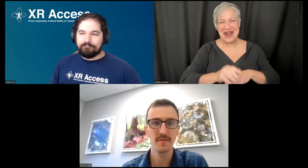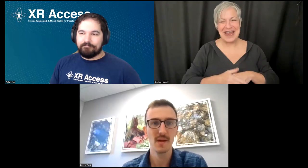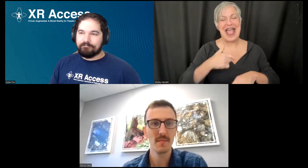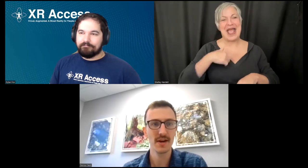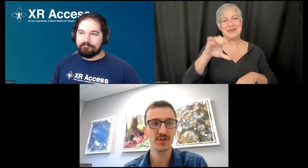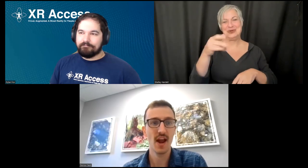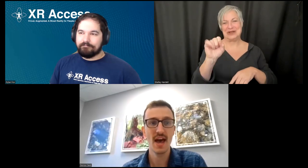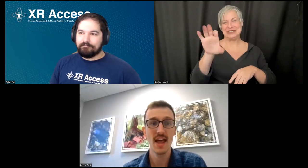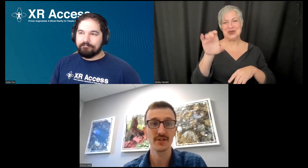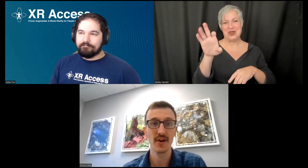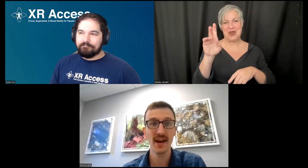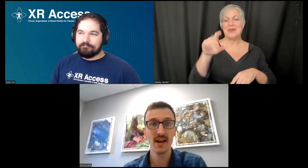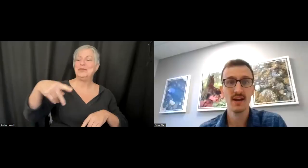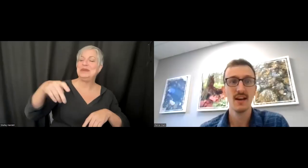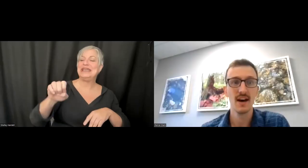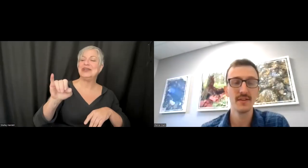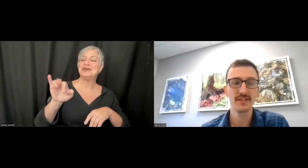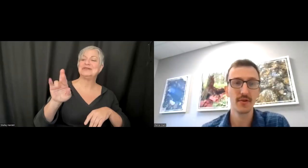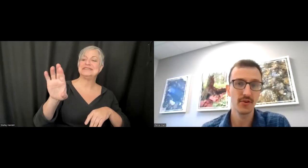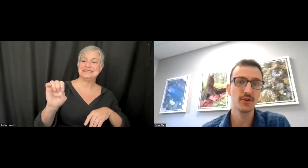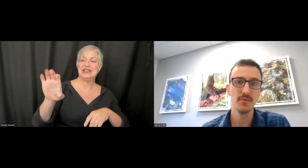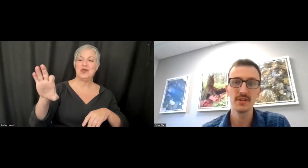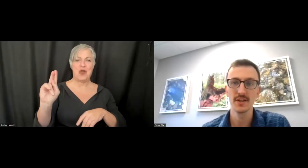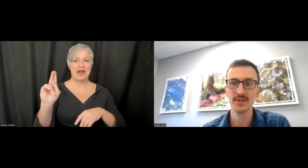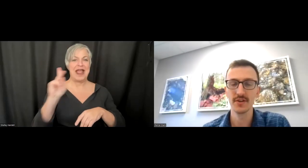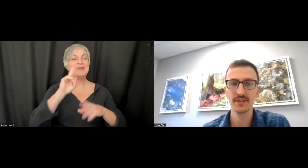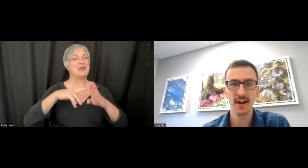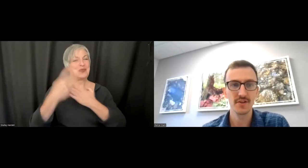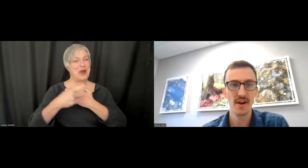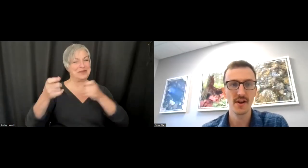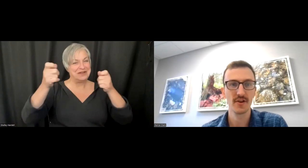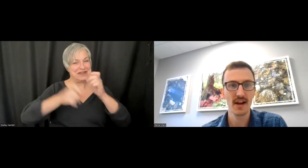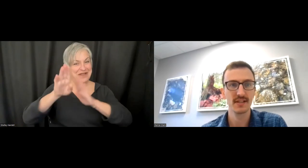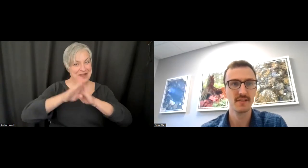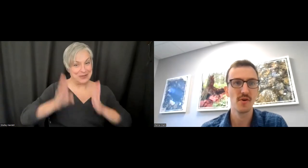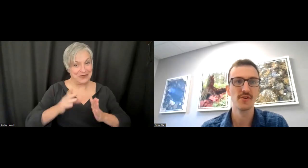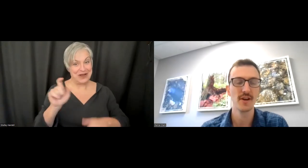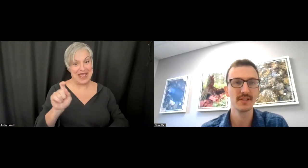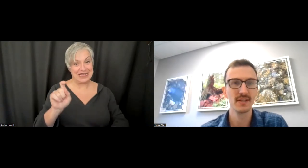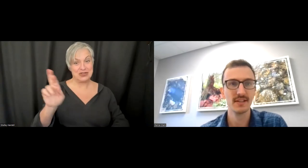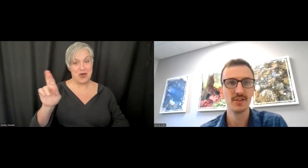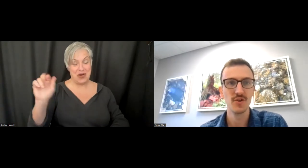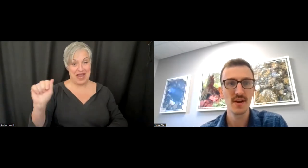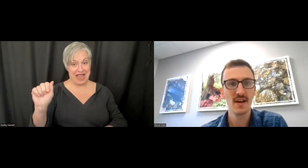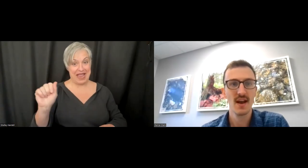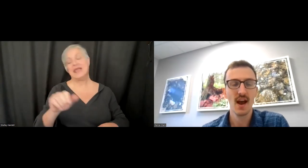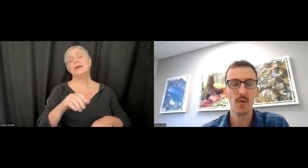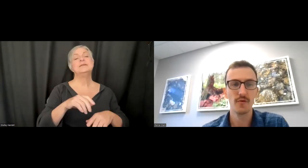development manager at XRA. This is our third in the series. Our